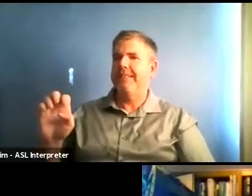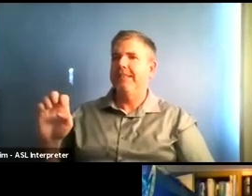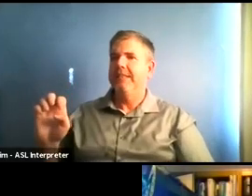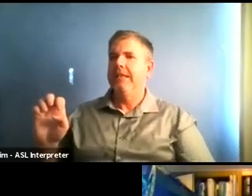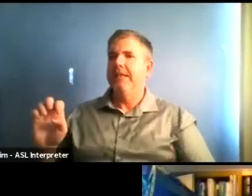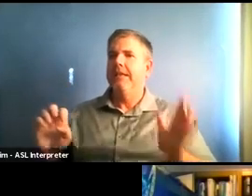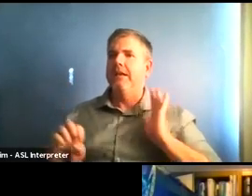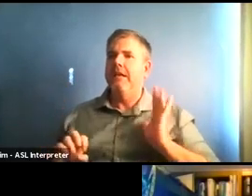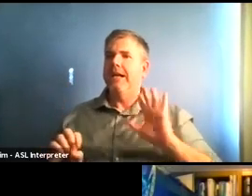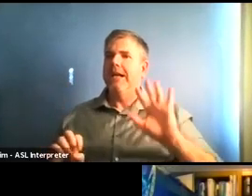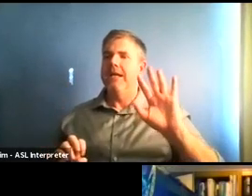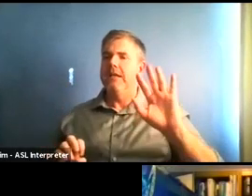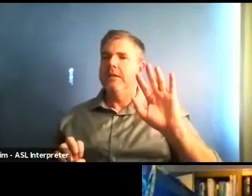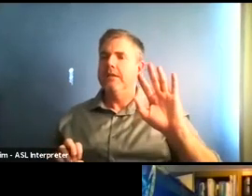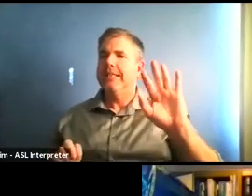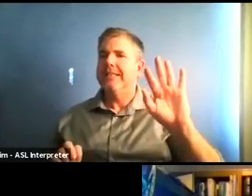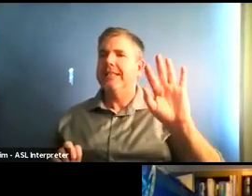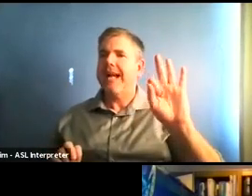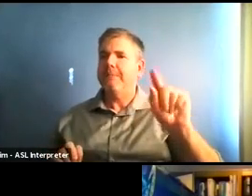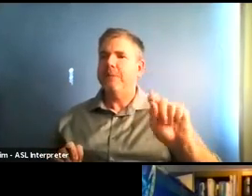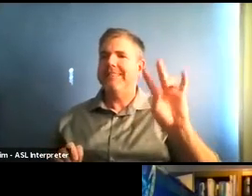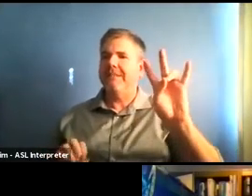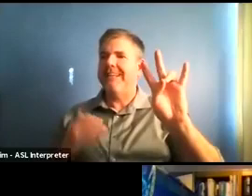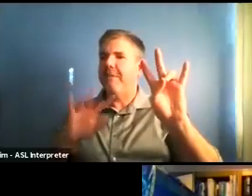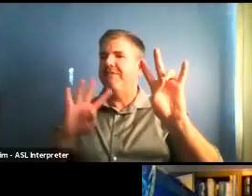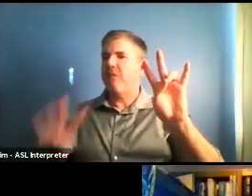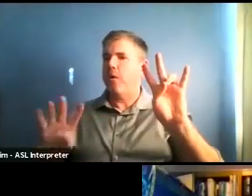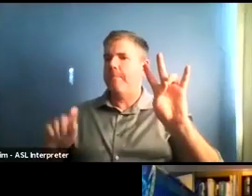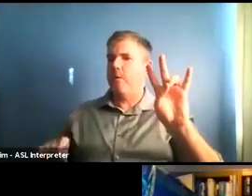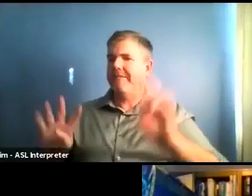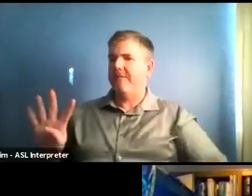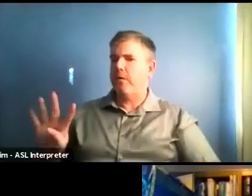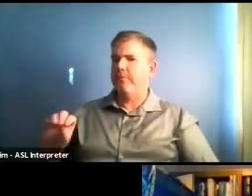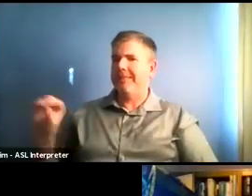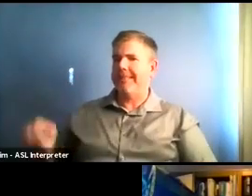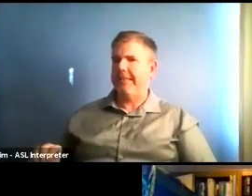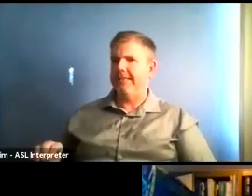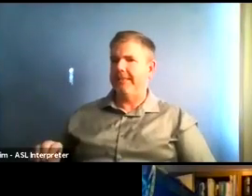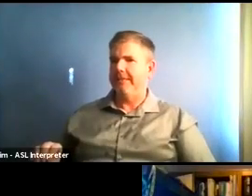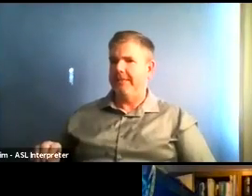We are actually, as I presented a couple of weeks ago, quite different from some of our neighboring Baria counties.